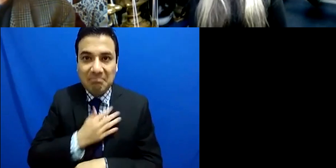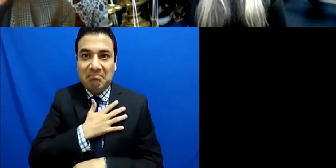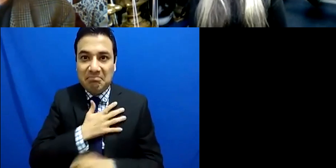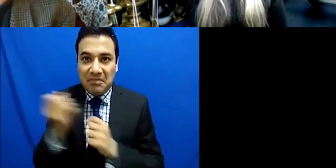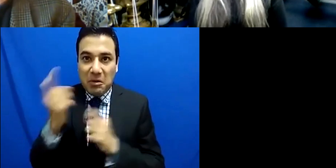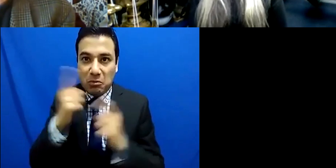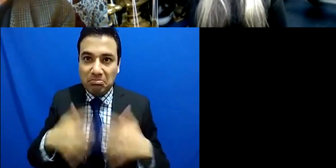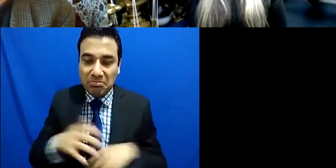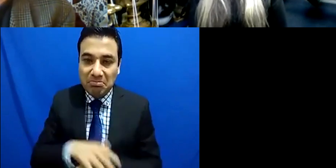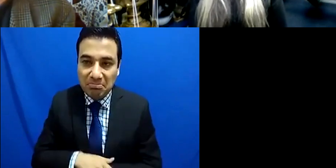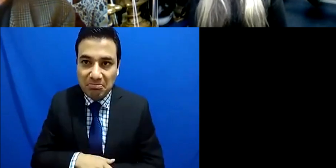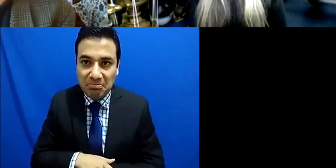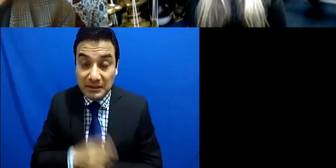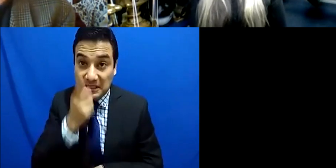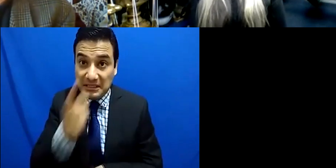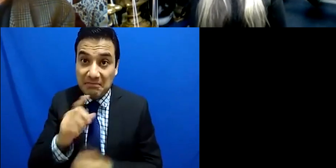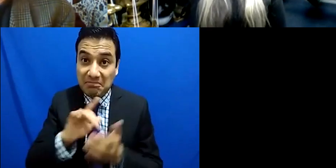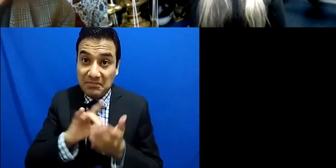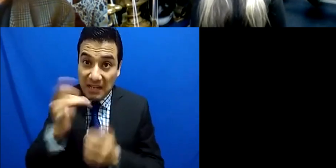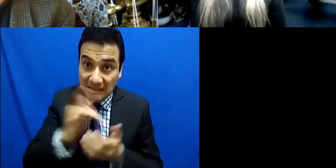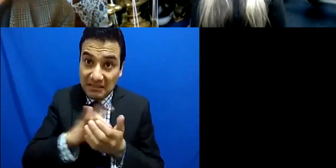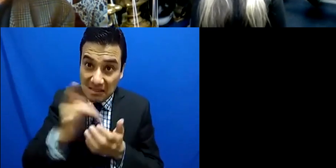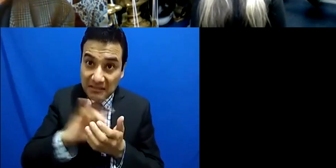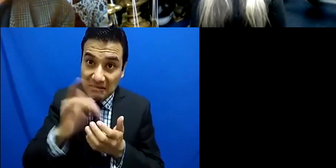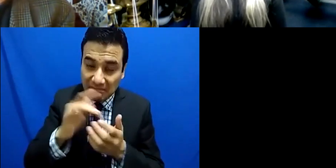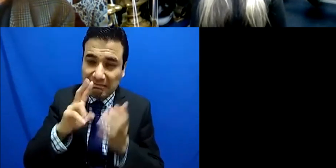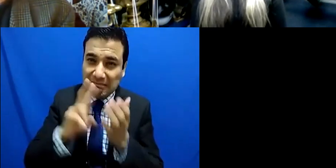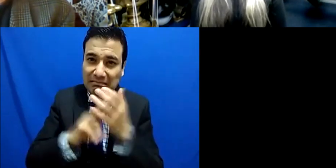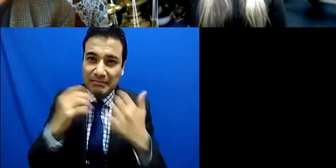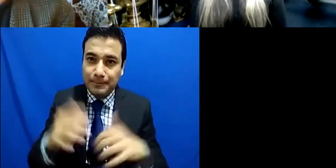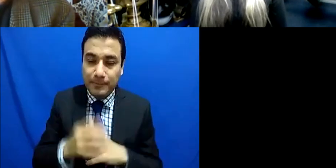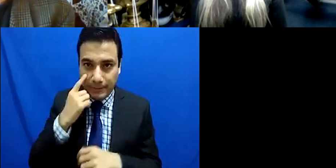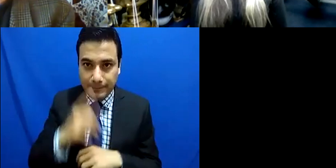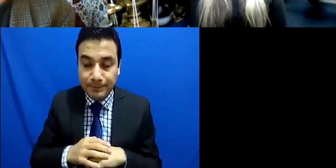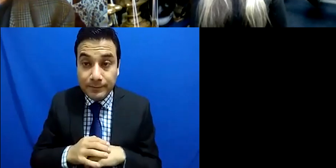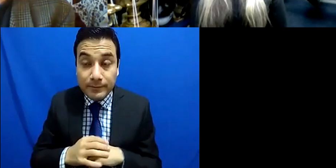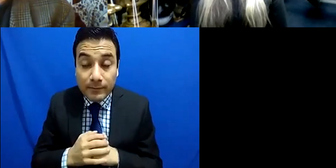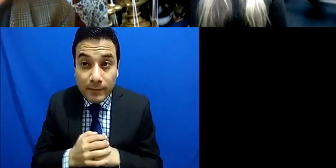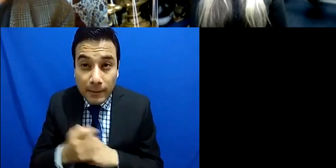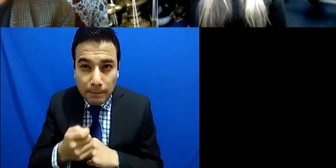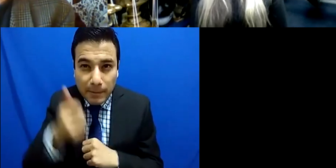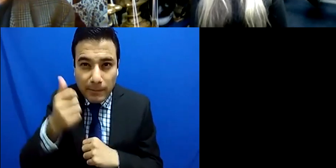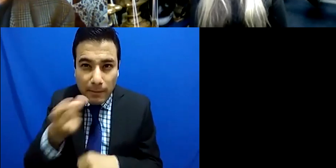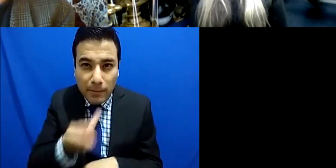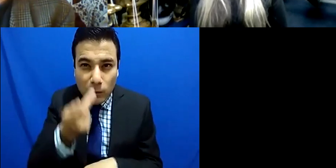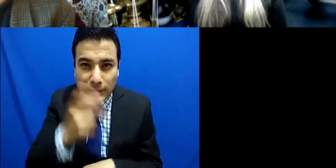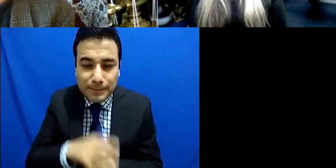appreciation. We have a first question from Beatriz Miranda who's my co-curator